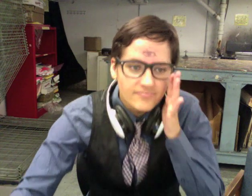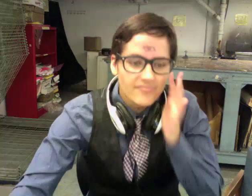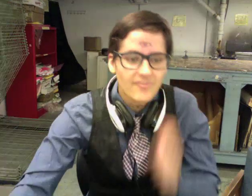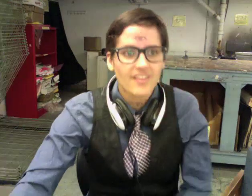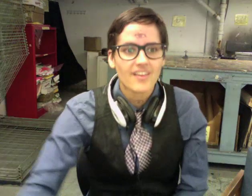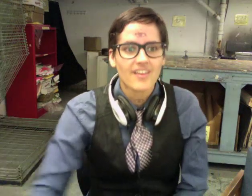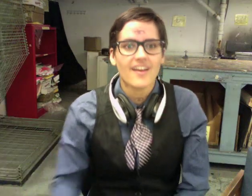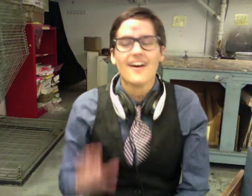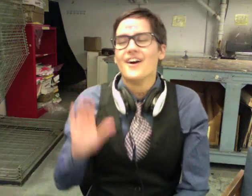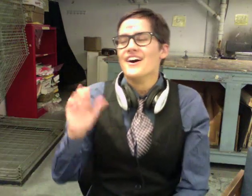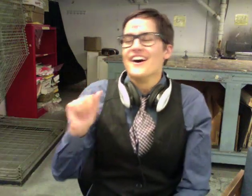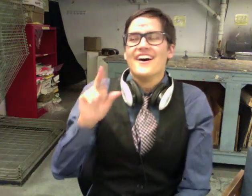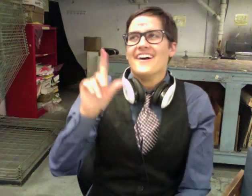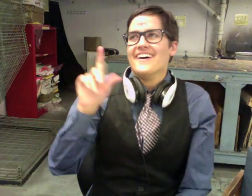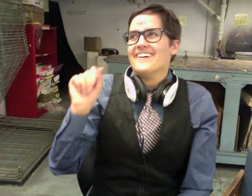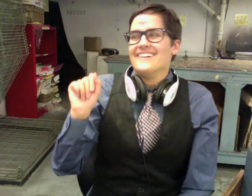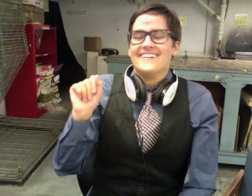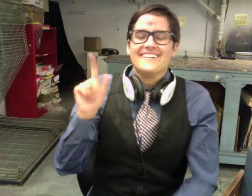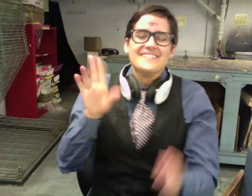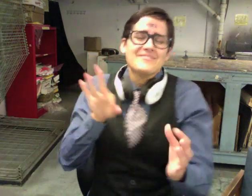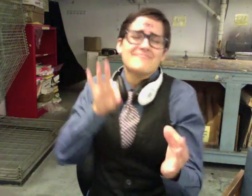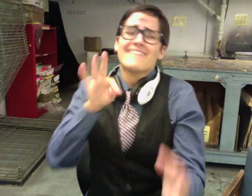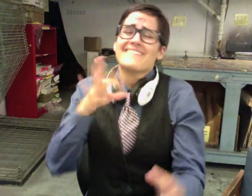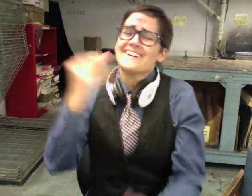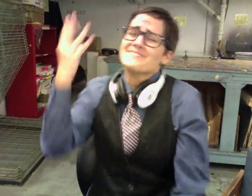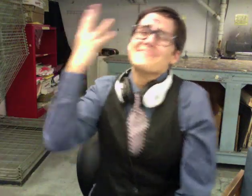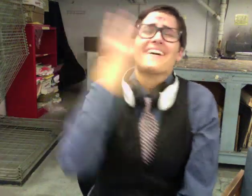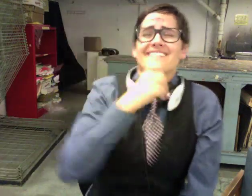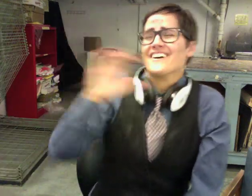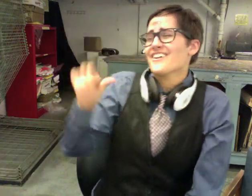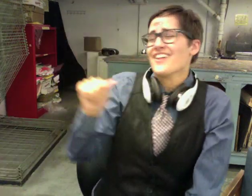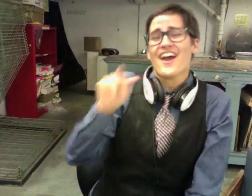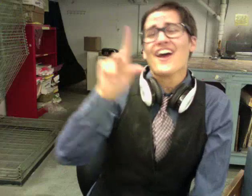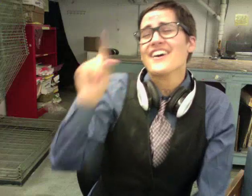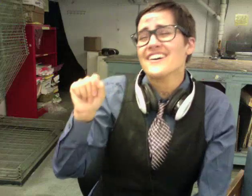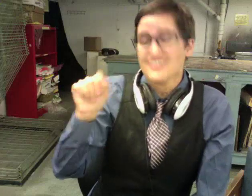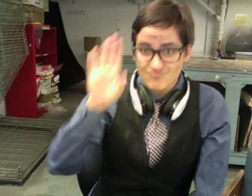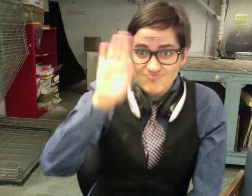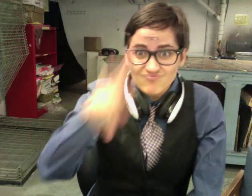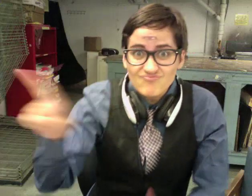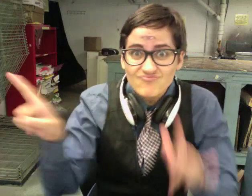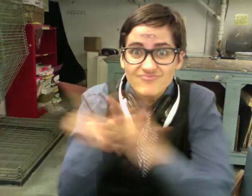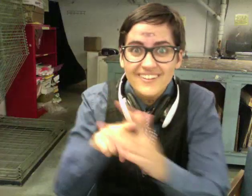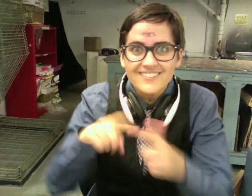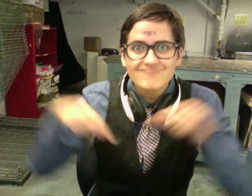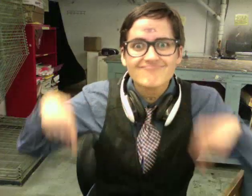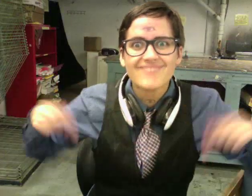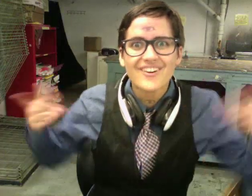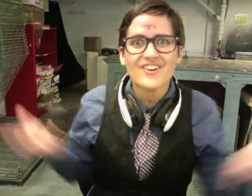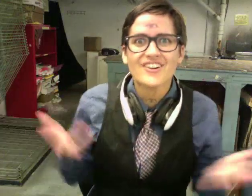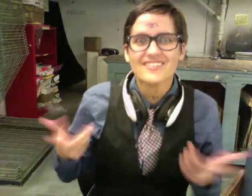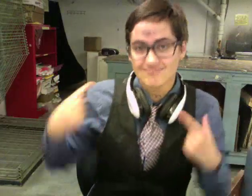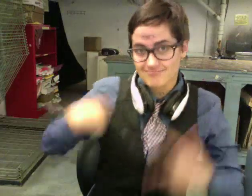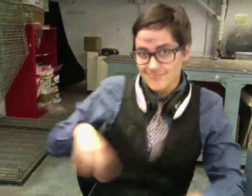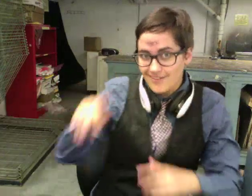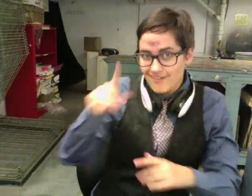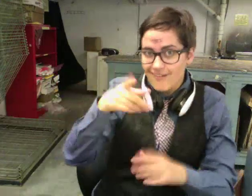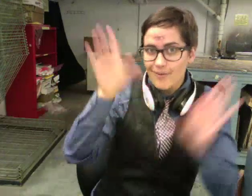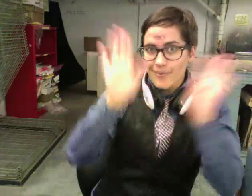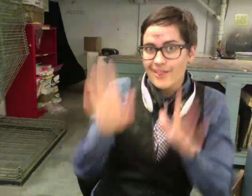Carlos<3, perfect and beautiful, came into our studios during the break earlier, but declined